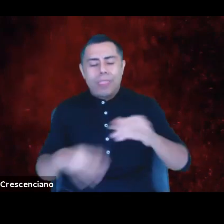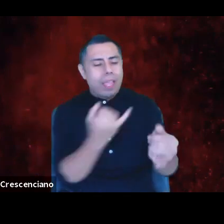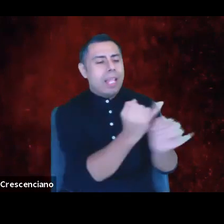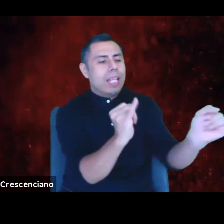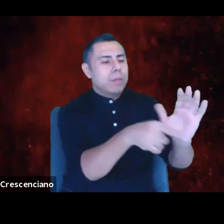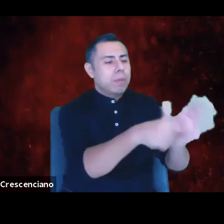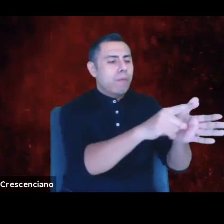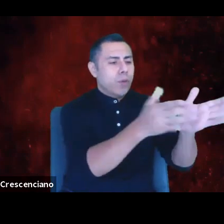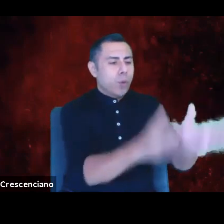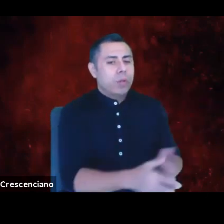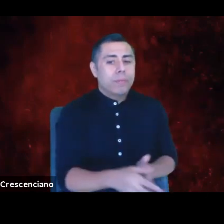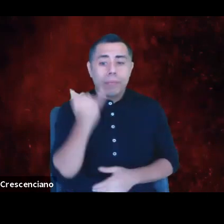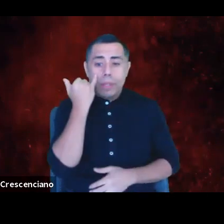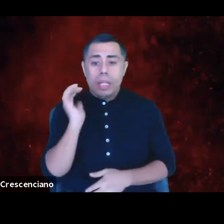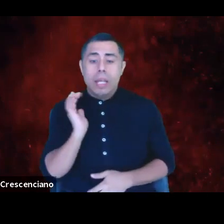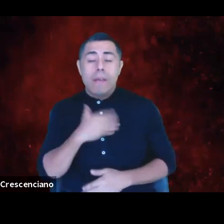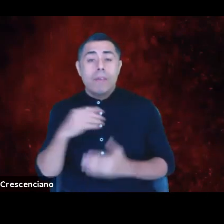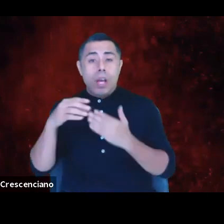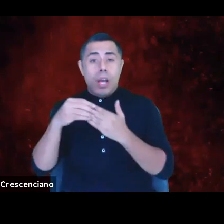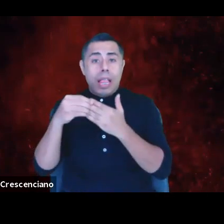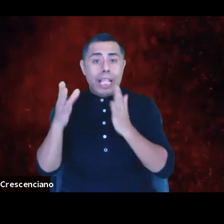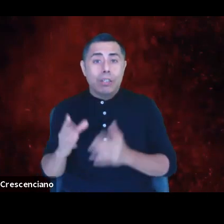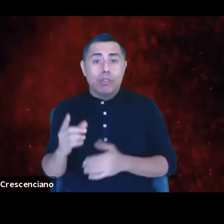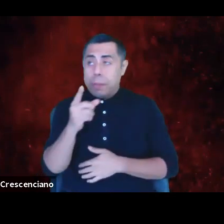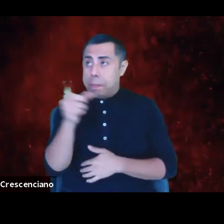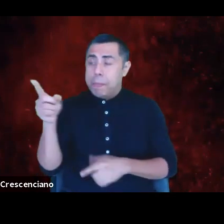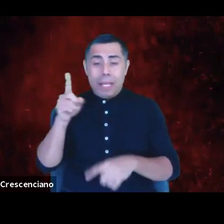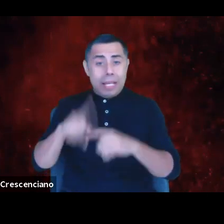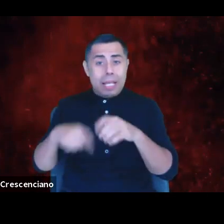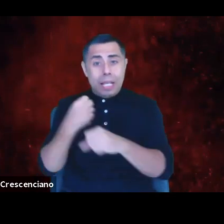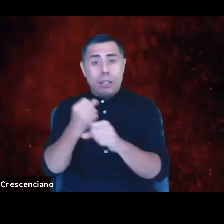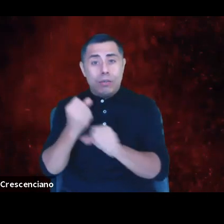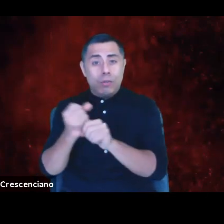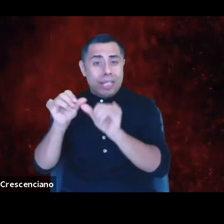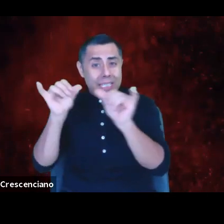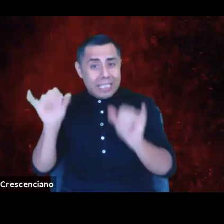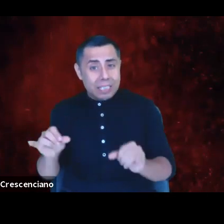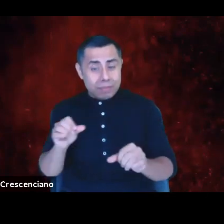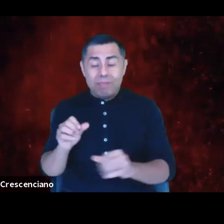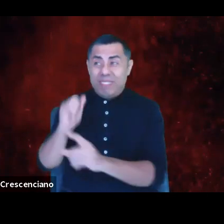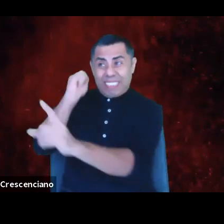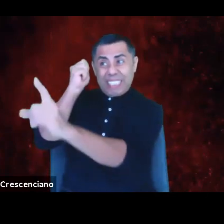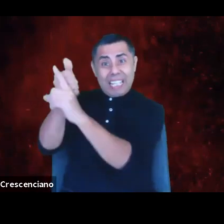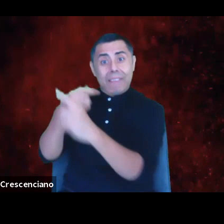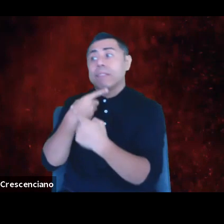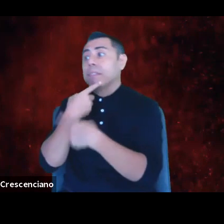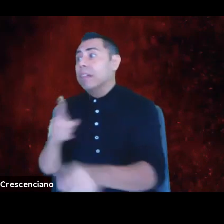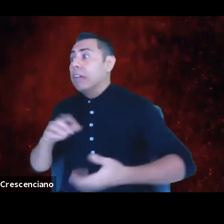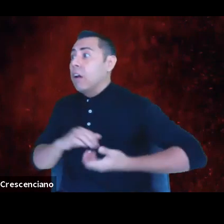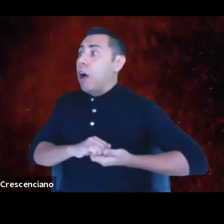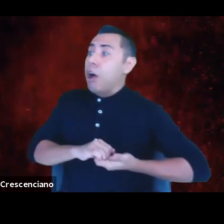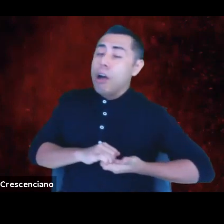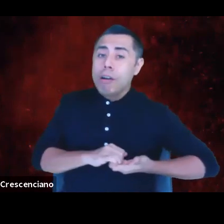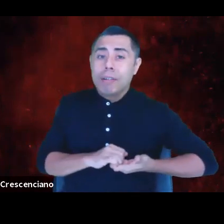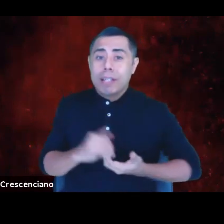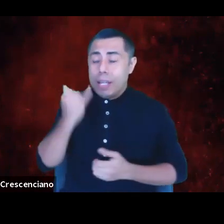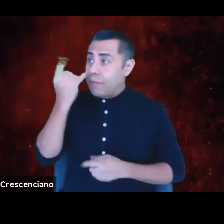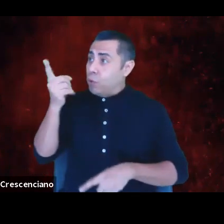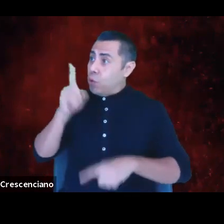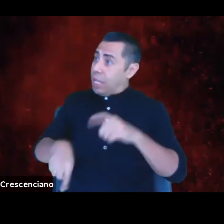If our leadership cannot create the system that they, in their own statements of solidarity, say they want, then we have been hoodwinked,